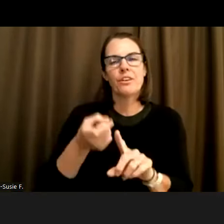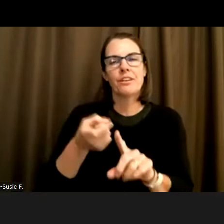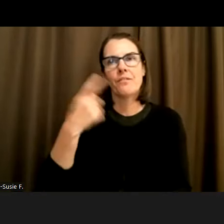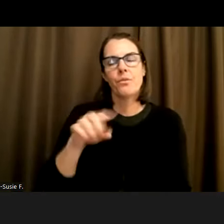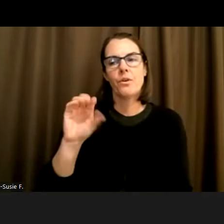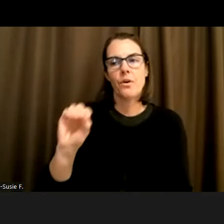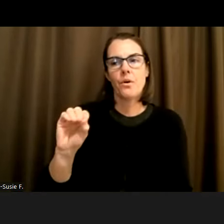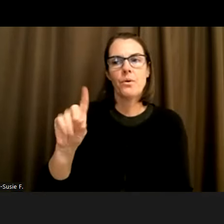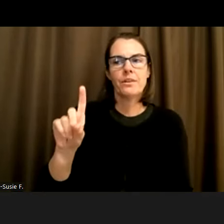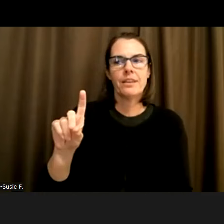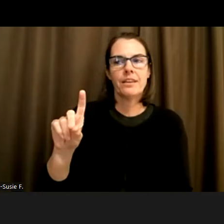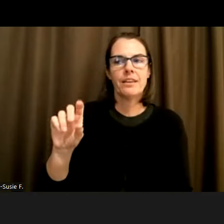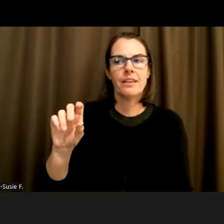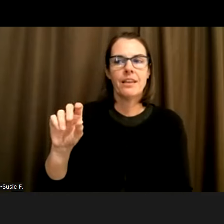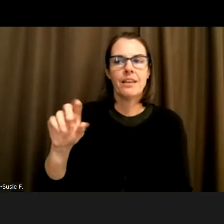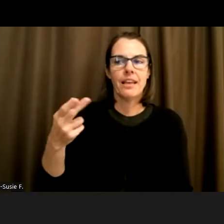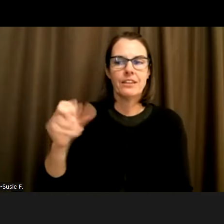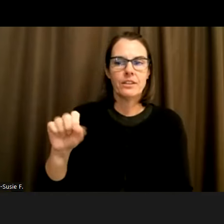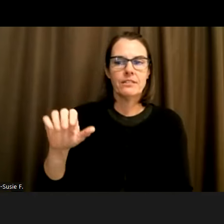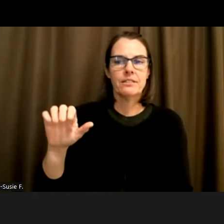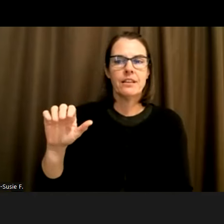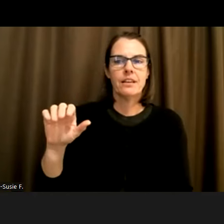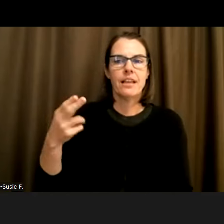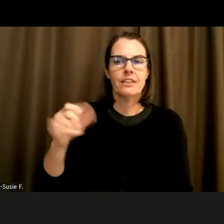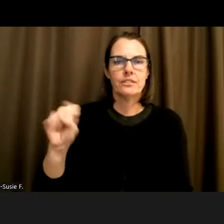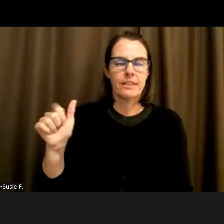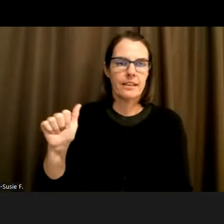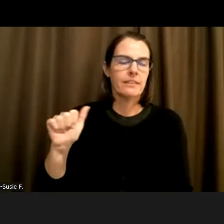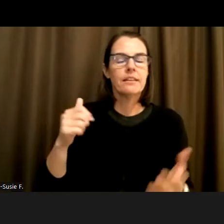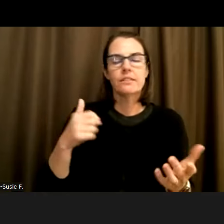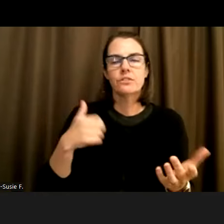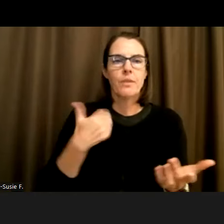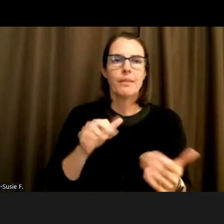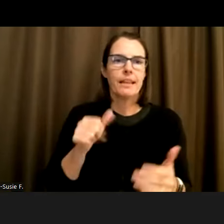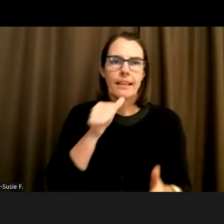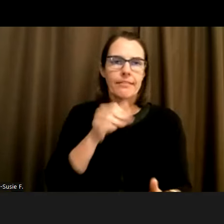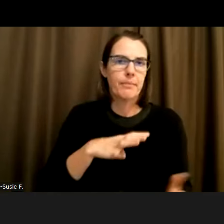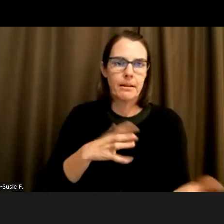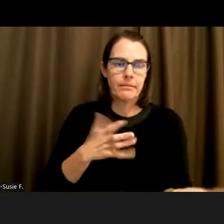My pronouns are anything to be considered feminine or neutral. I don't have an image,